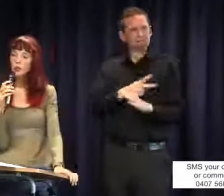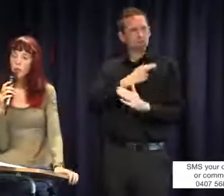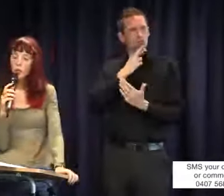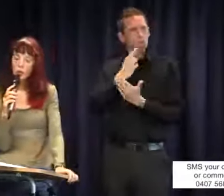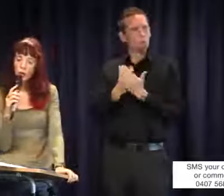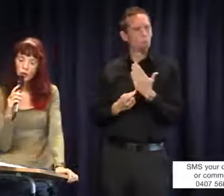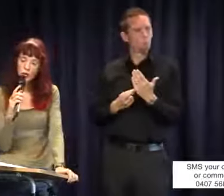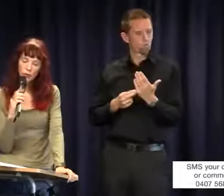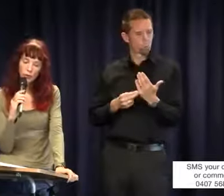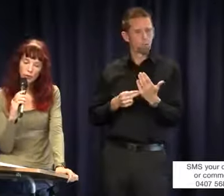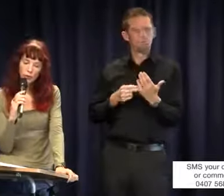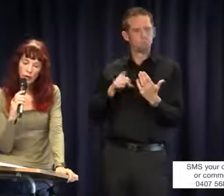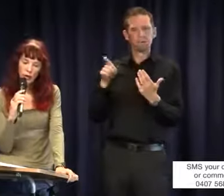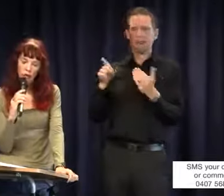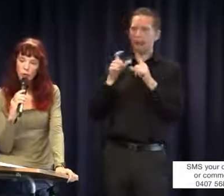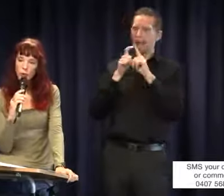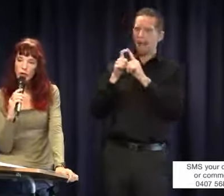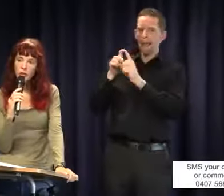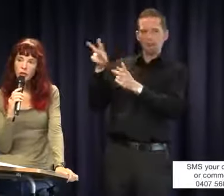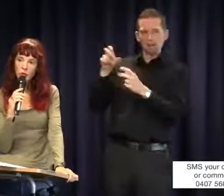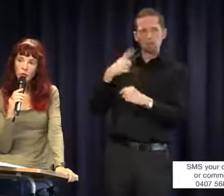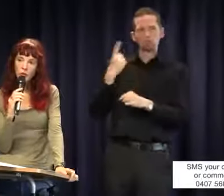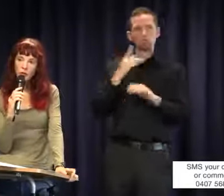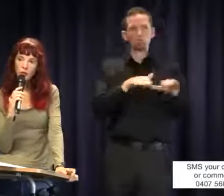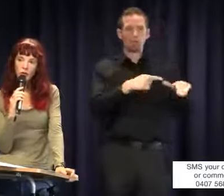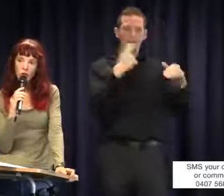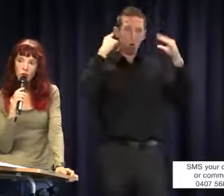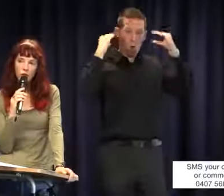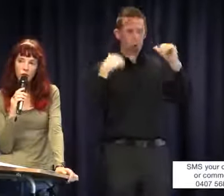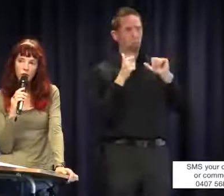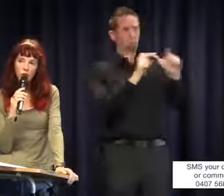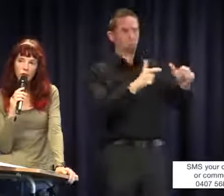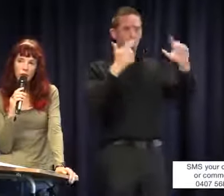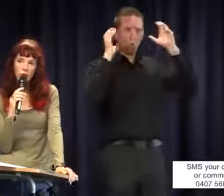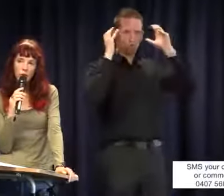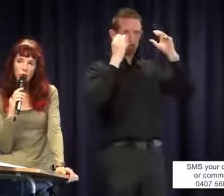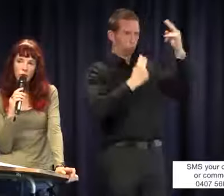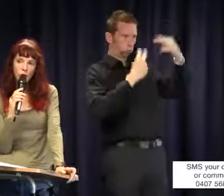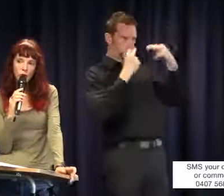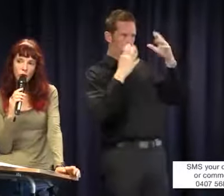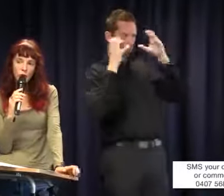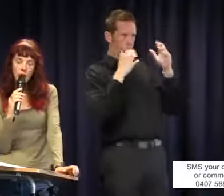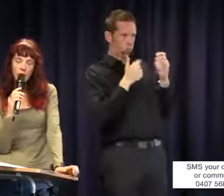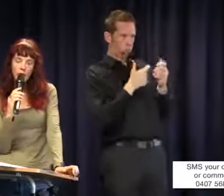of course because kids with hearing loss might go see audiologists and speech pathologists